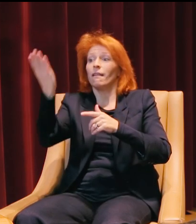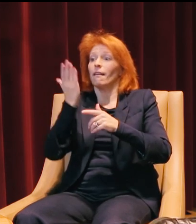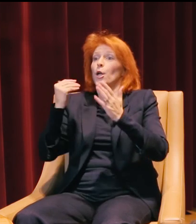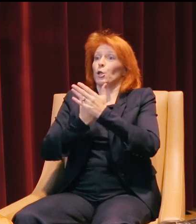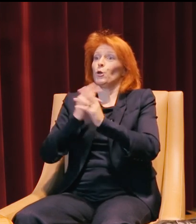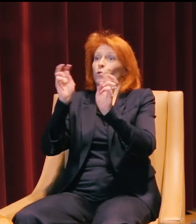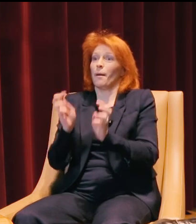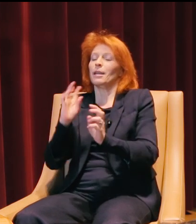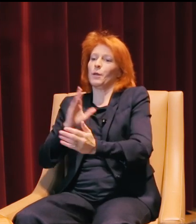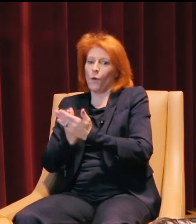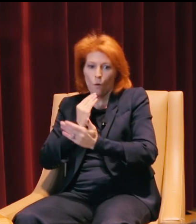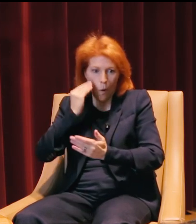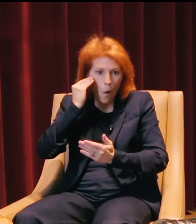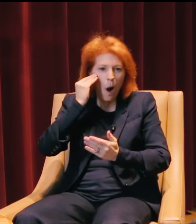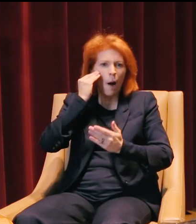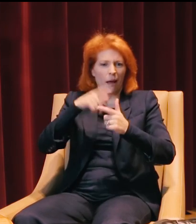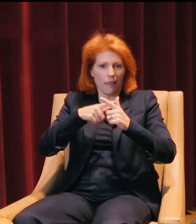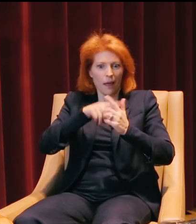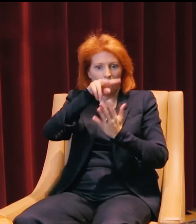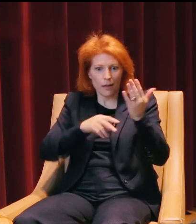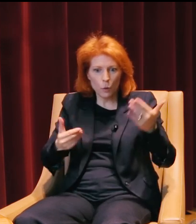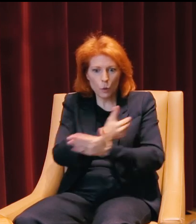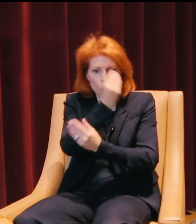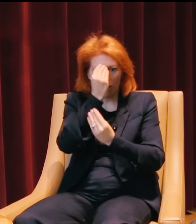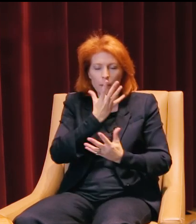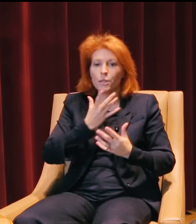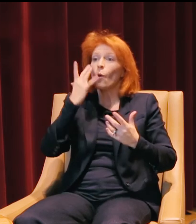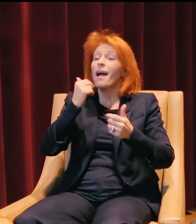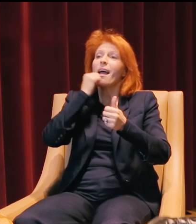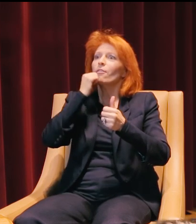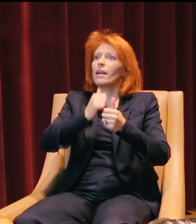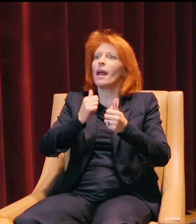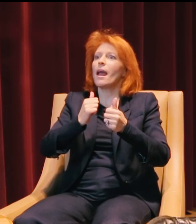that you have to go home and reengage with. Because every day in class is an entirely new topic